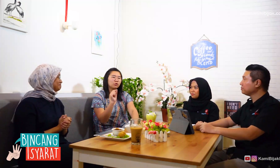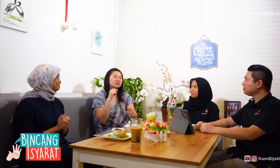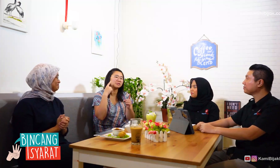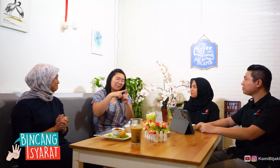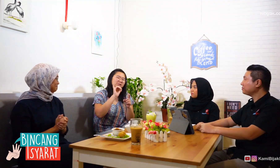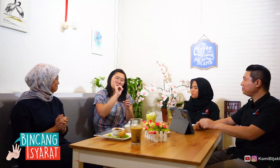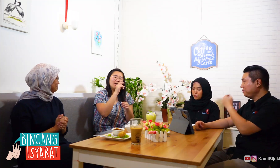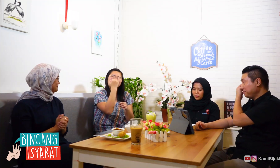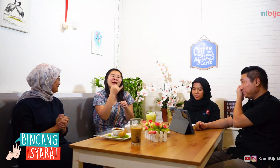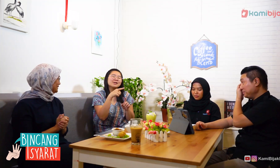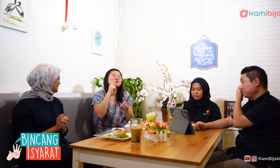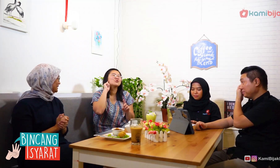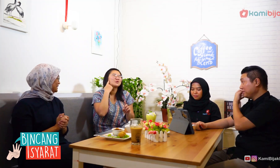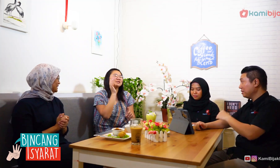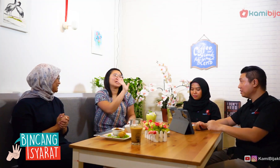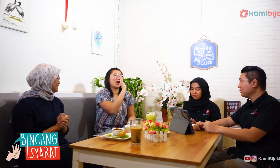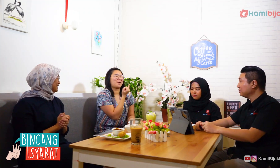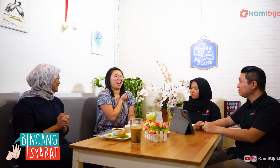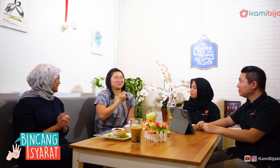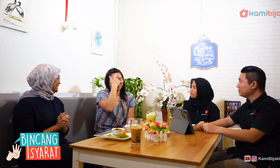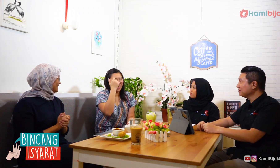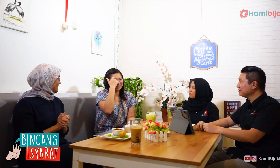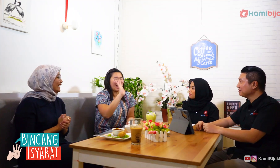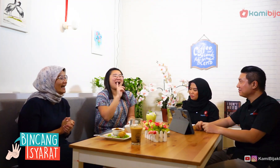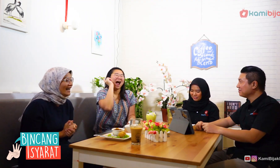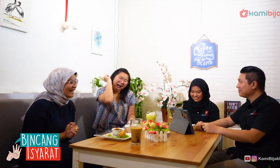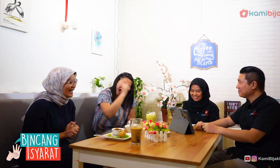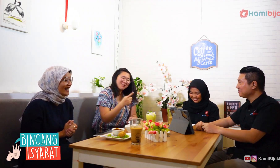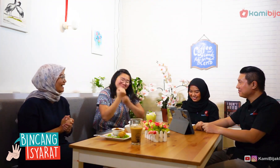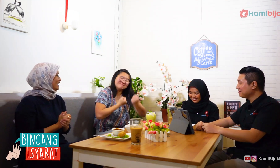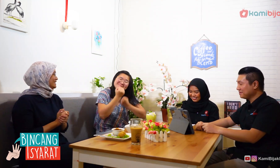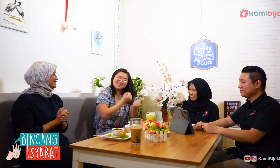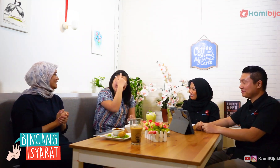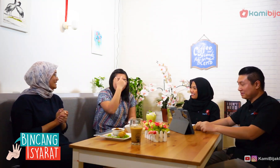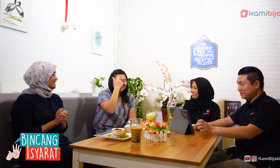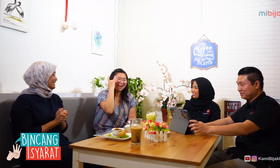Right. I add to the latter, Deaf friends don't be lazy to study, must keep trying and learning.